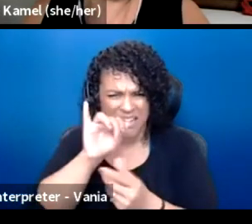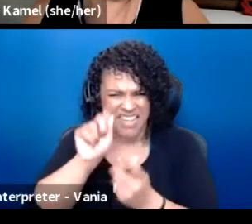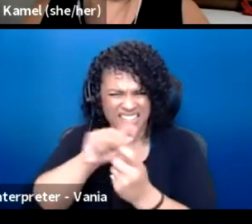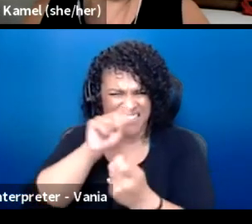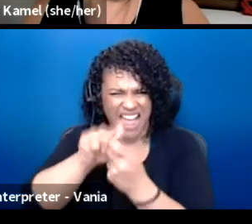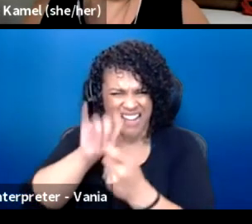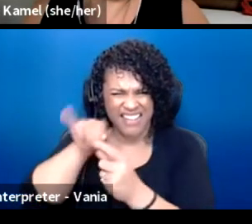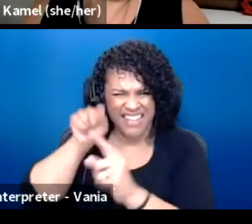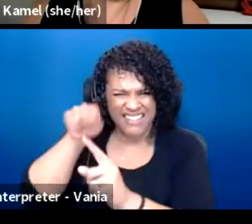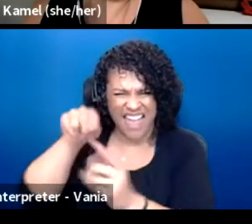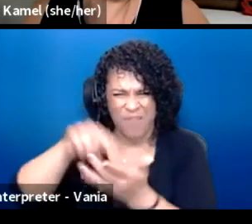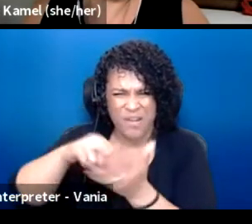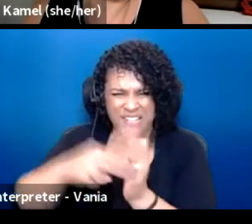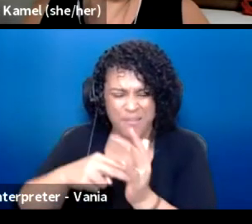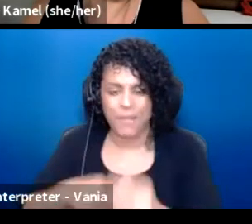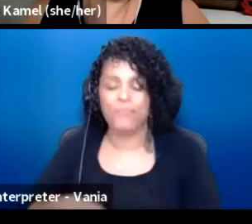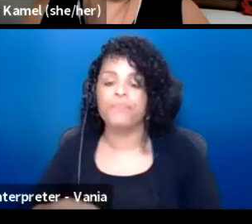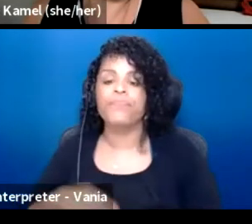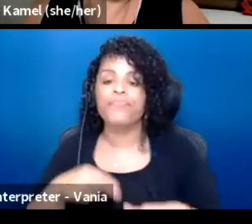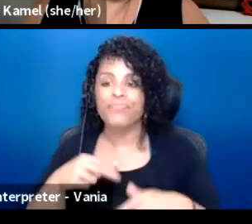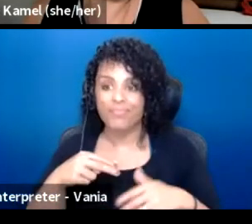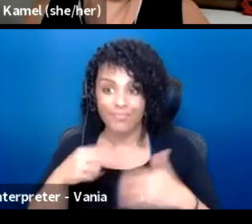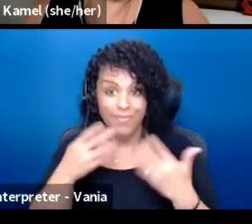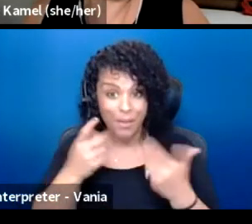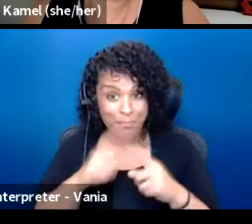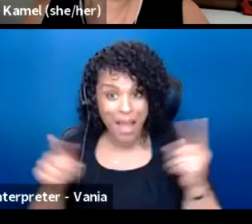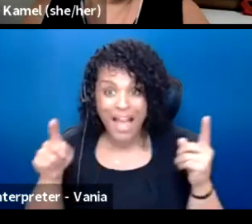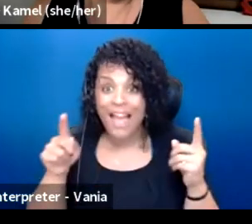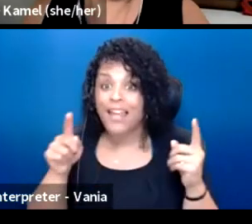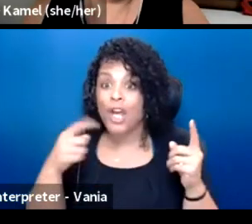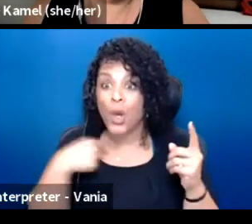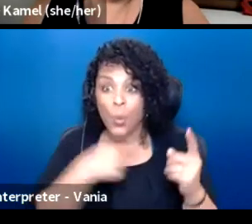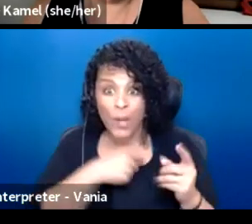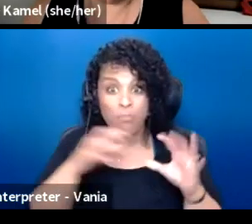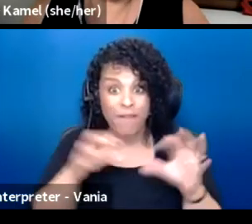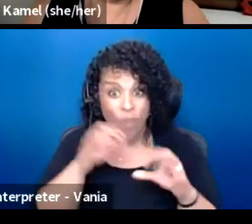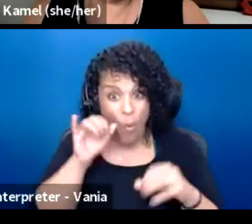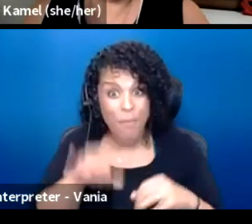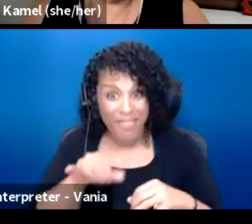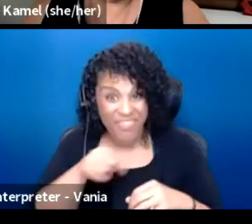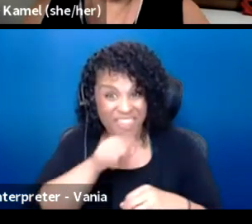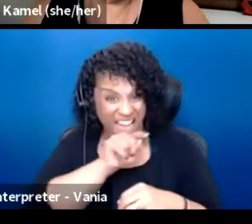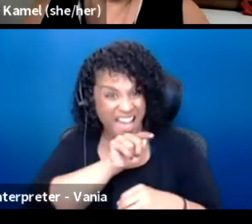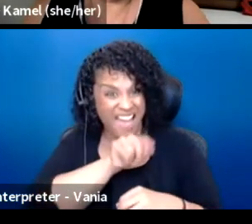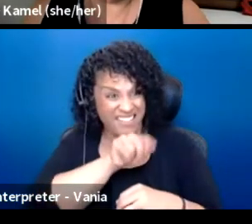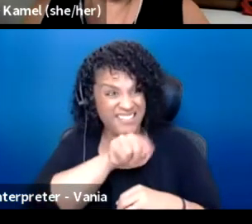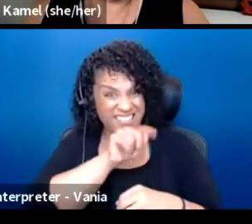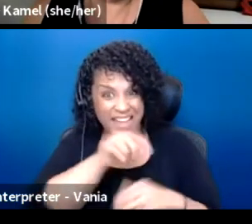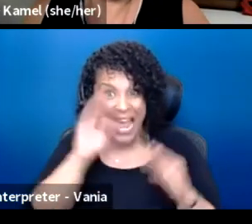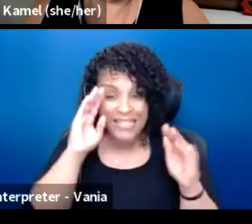So at the end of the day, we are performing these expectations that we've been conditioned and socialized into for folks who come